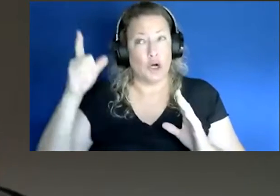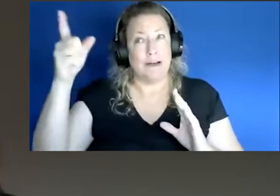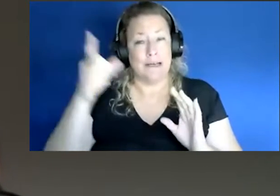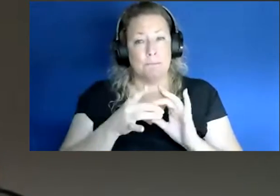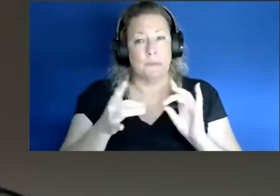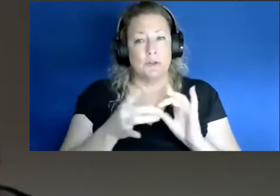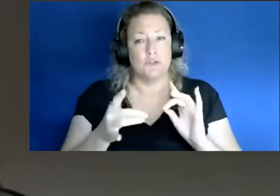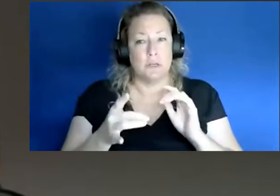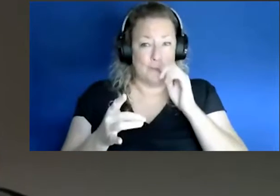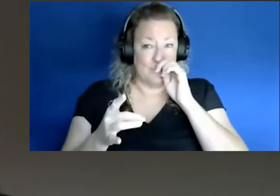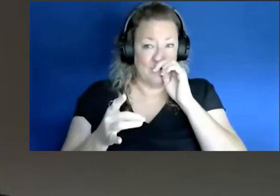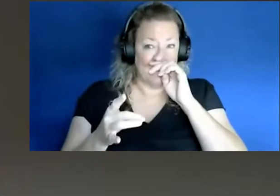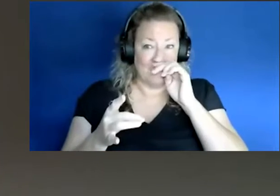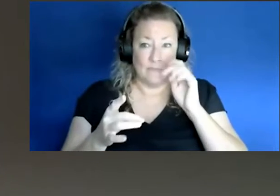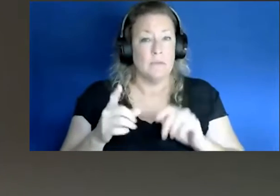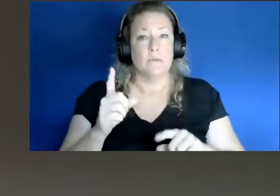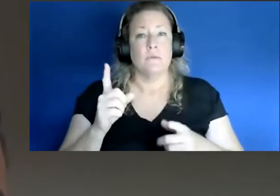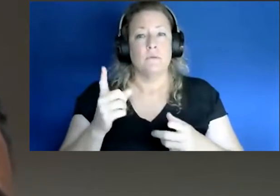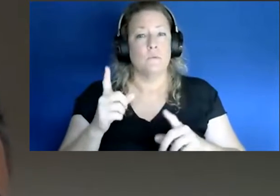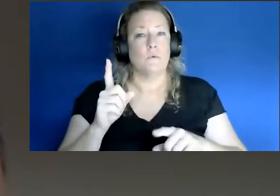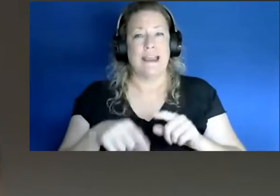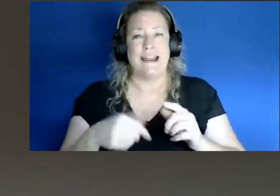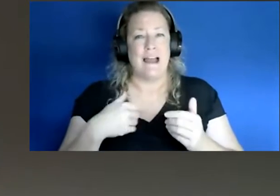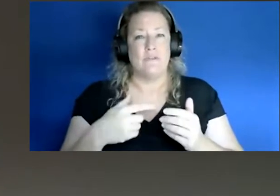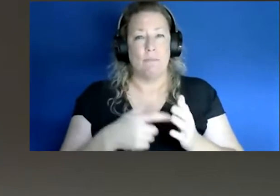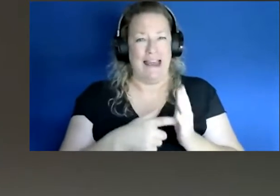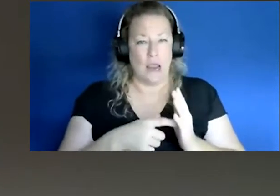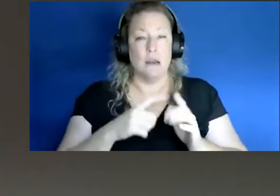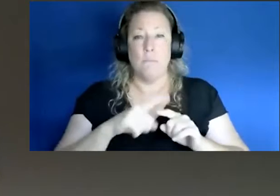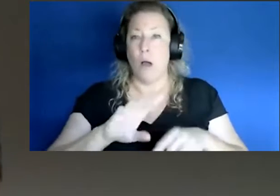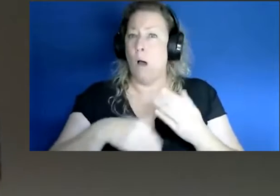said that we can't have mass mandates, but all of our schools are are highly recommending